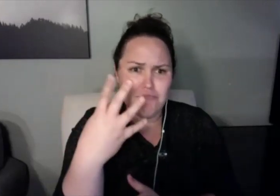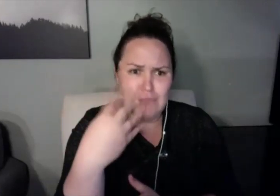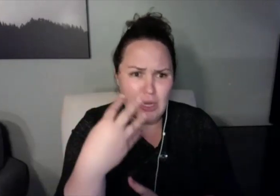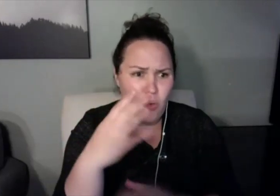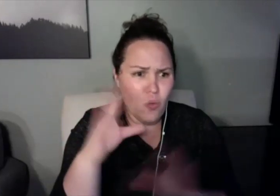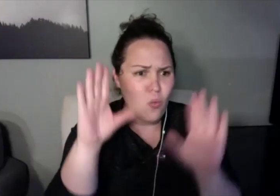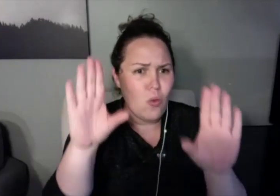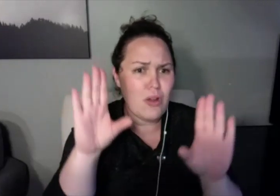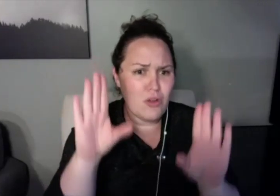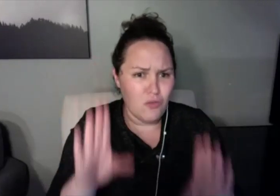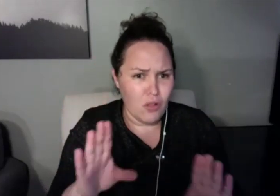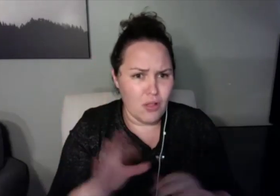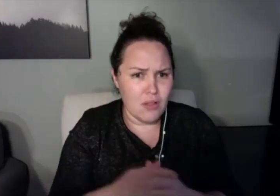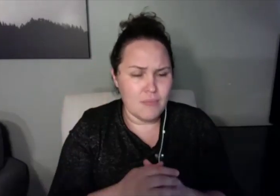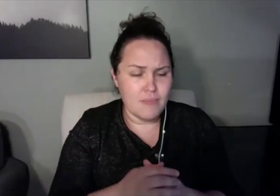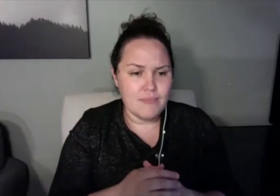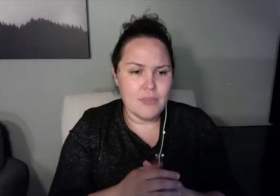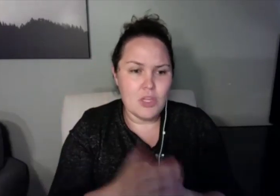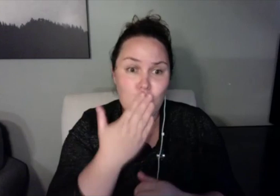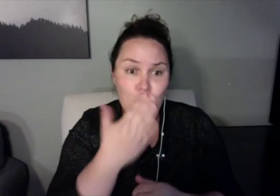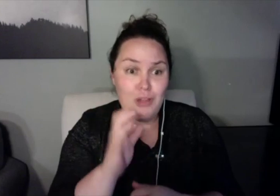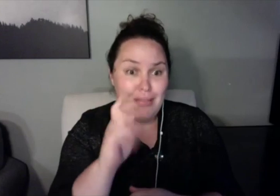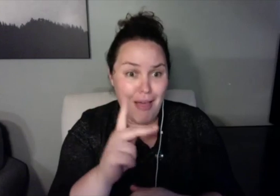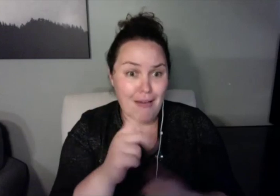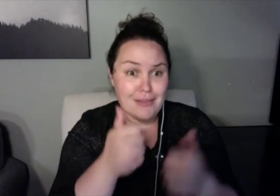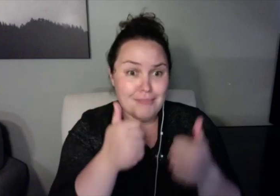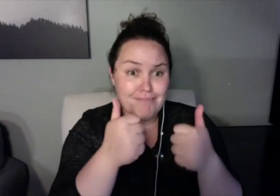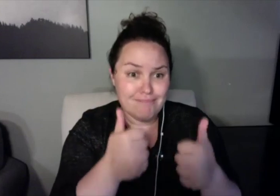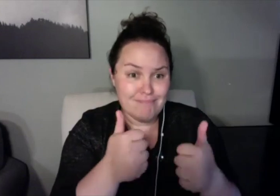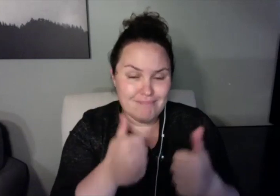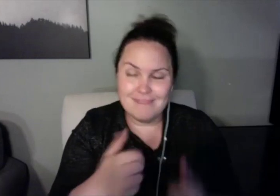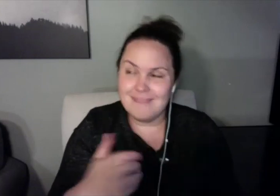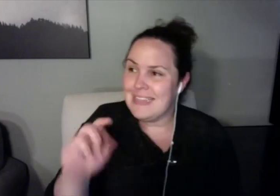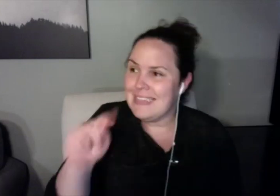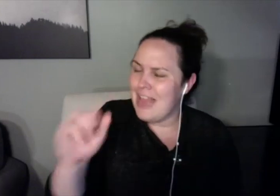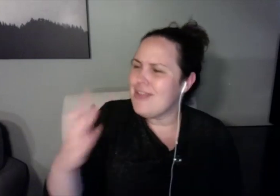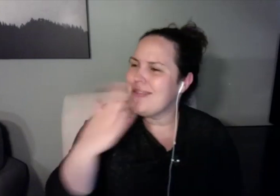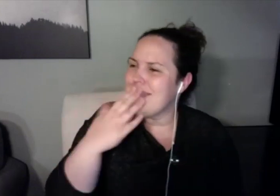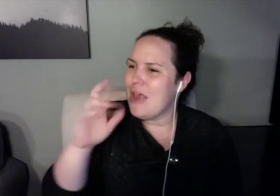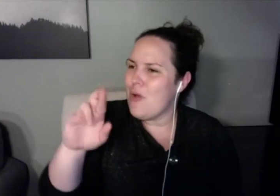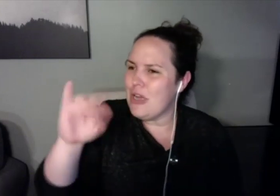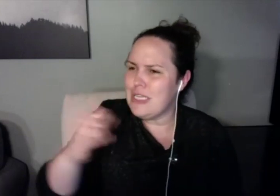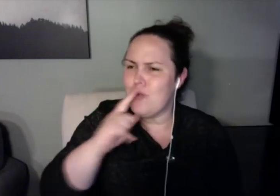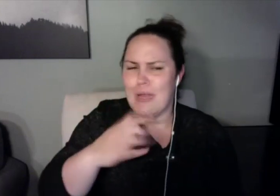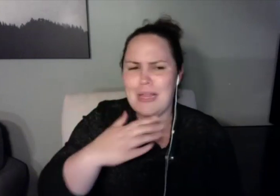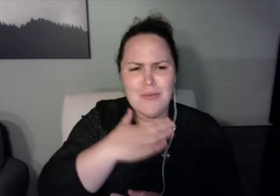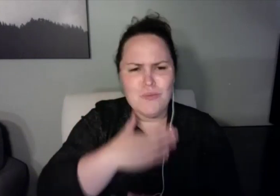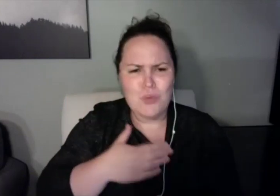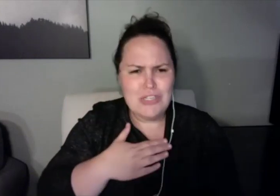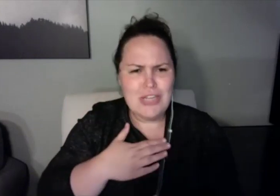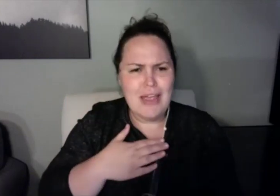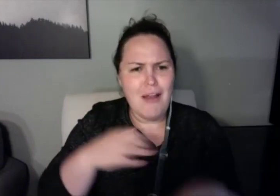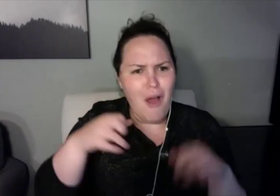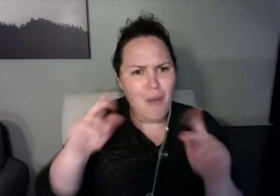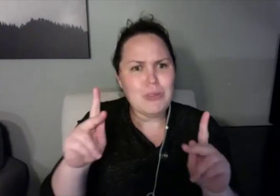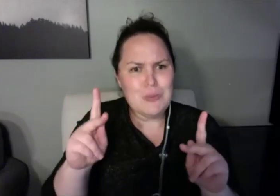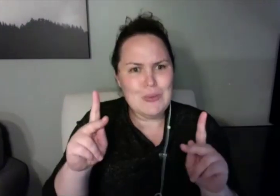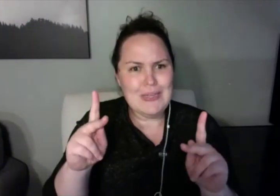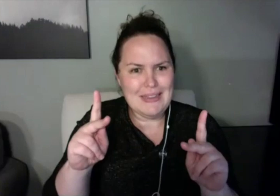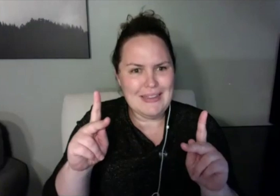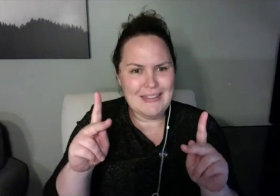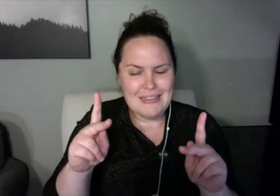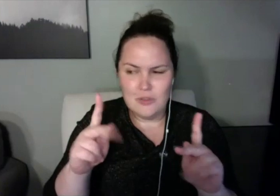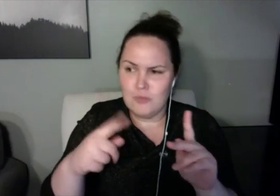But I do use sometimes I use pen. I used to use black markers, which is when